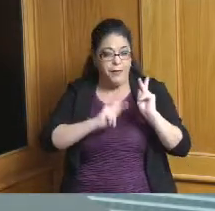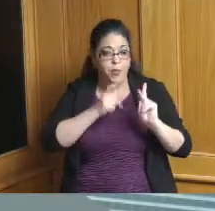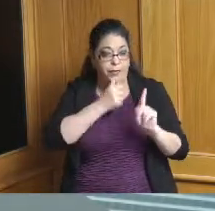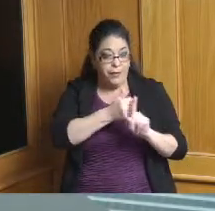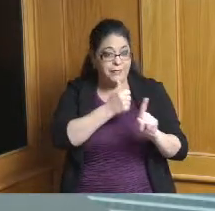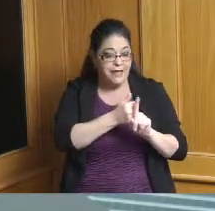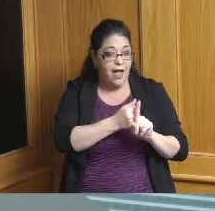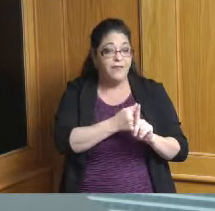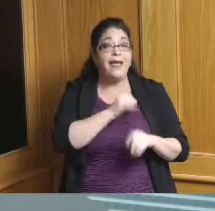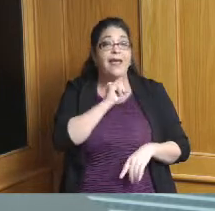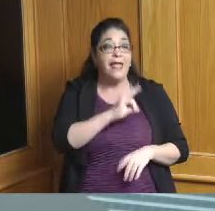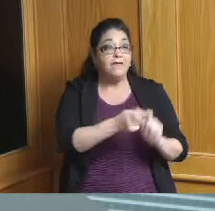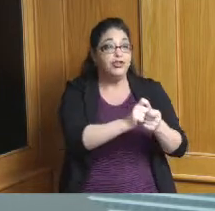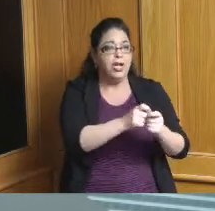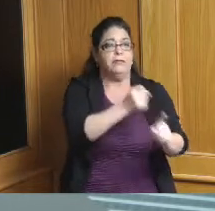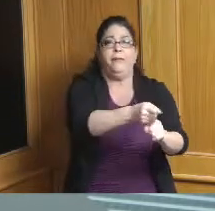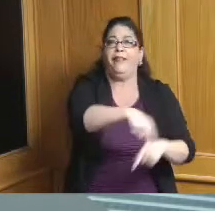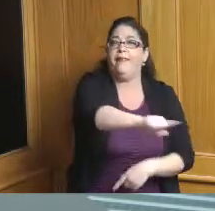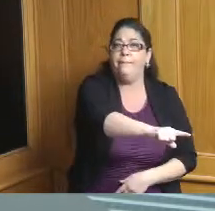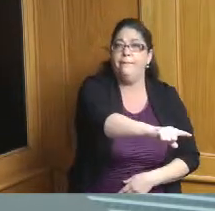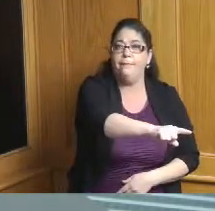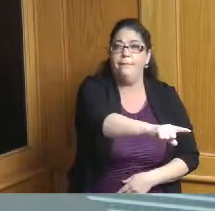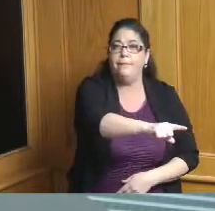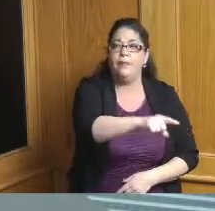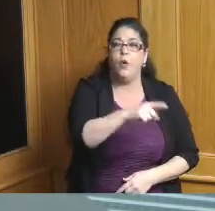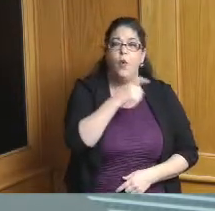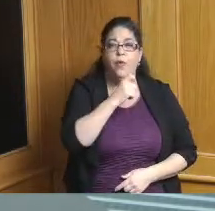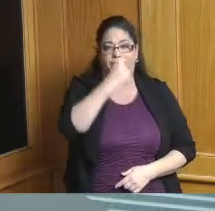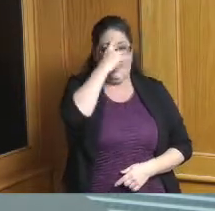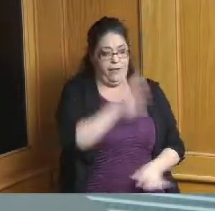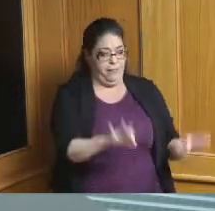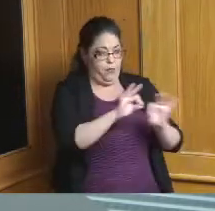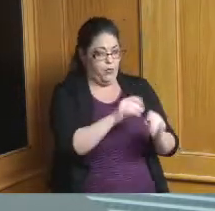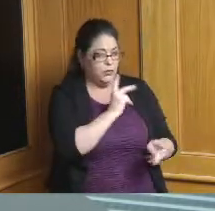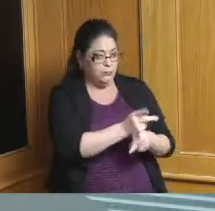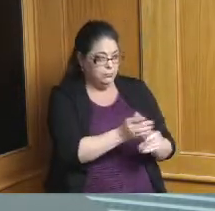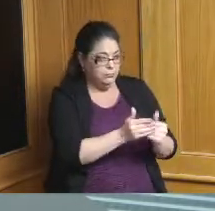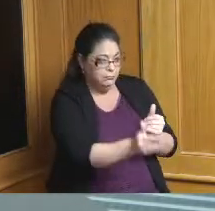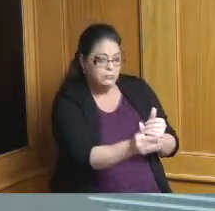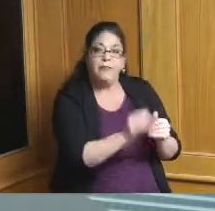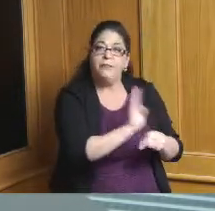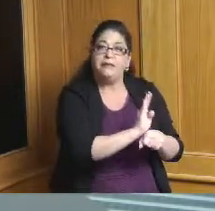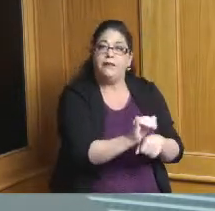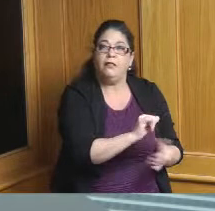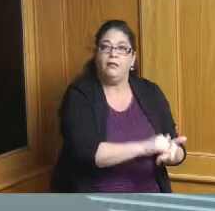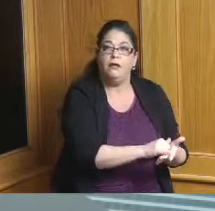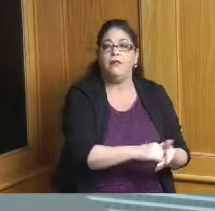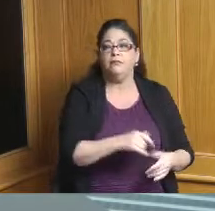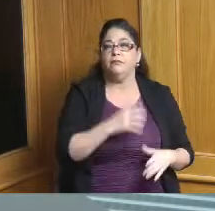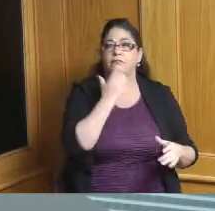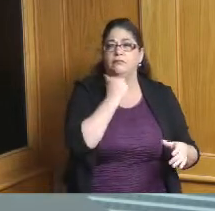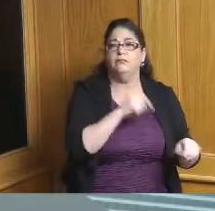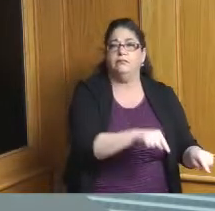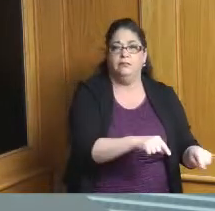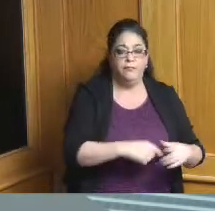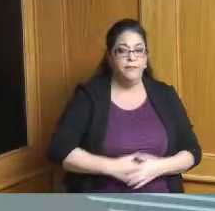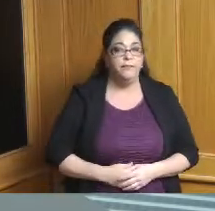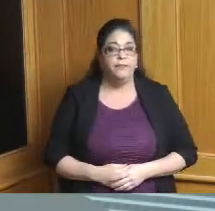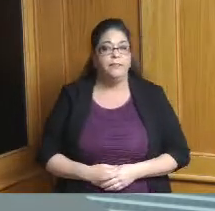those conversations as well and so with that I'm gonna say Harry you want to come back up or you